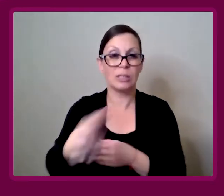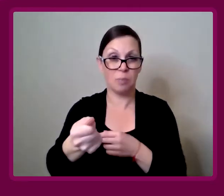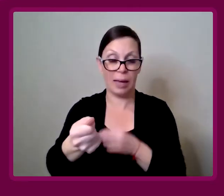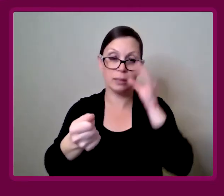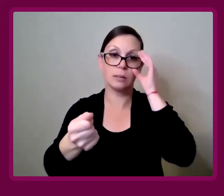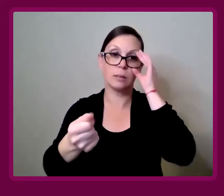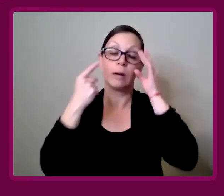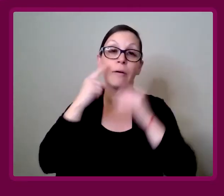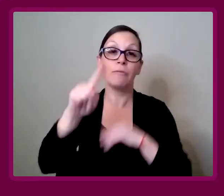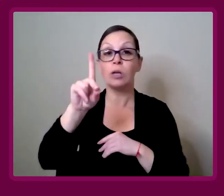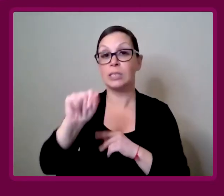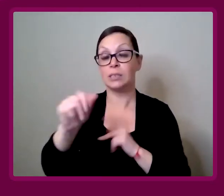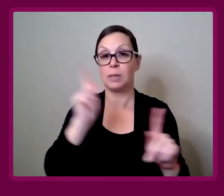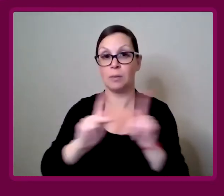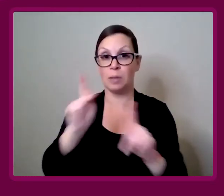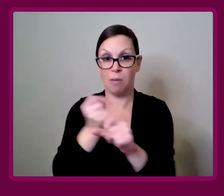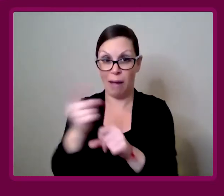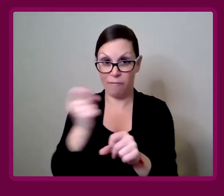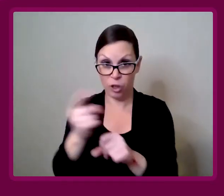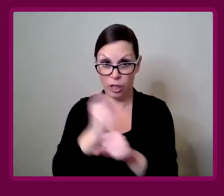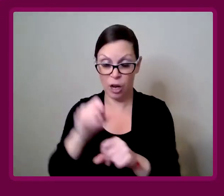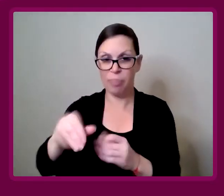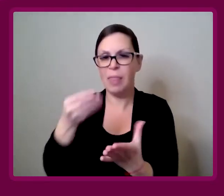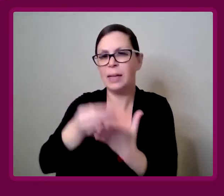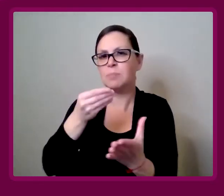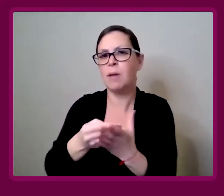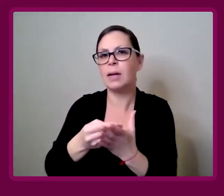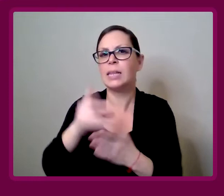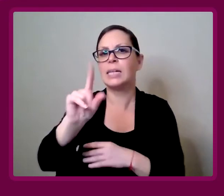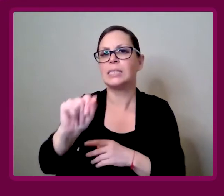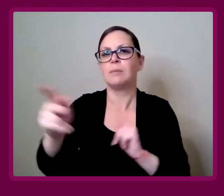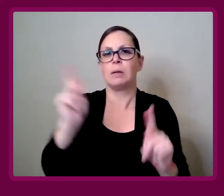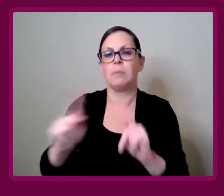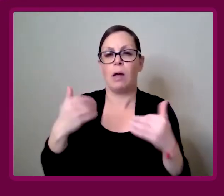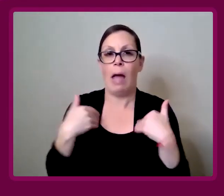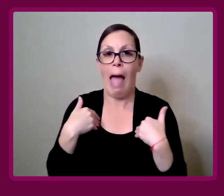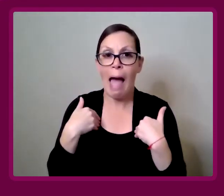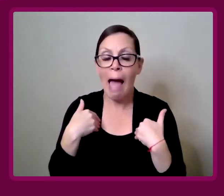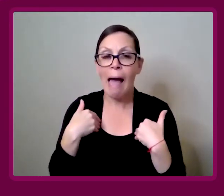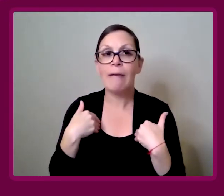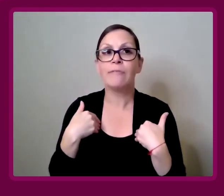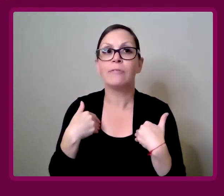That's disposable income, that's the money that disabled people have choice and options